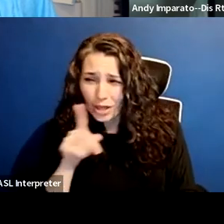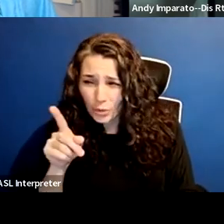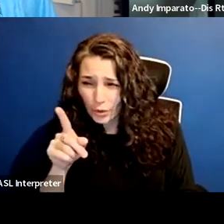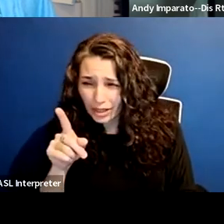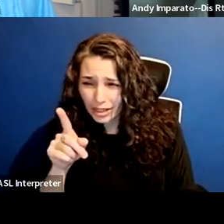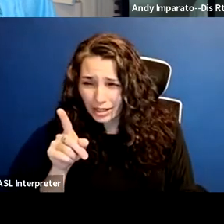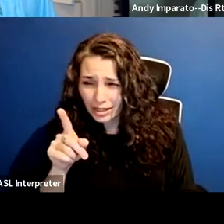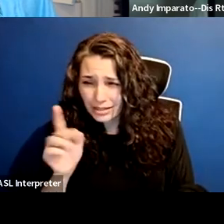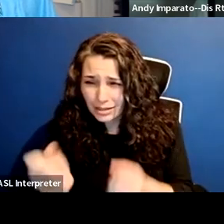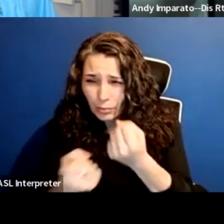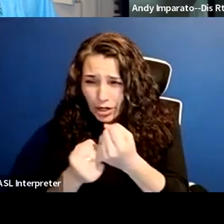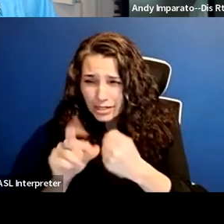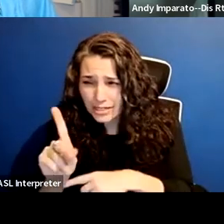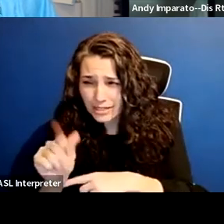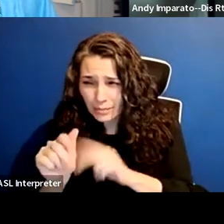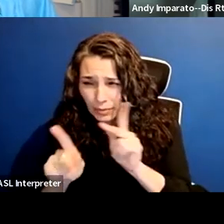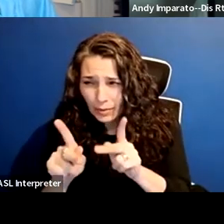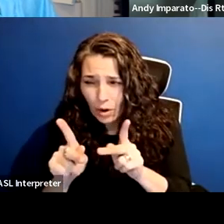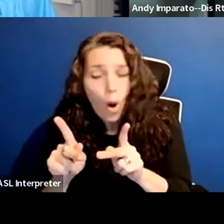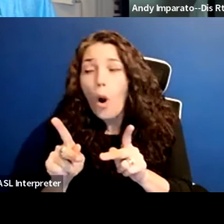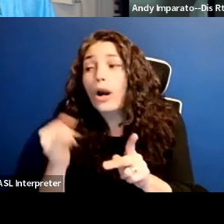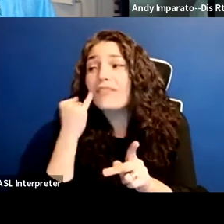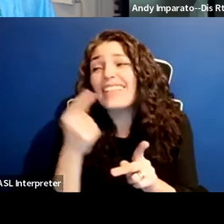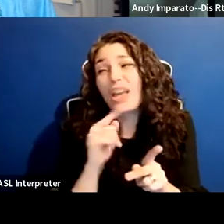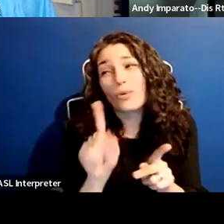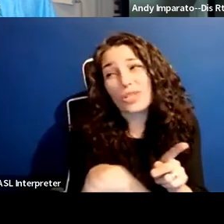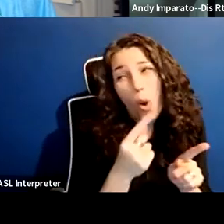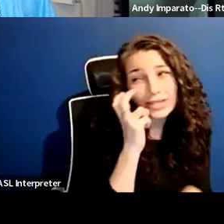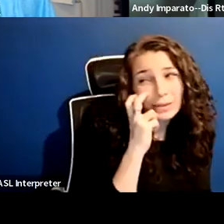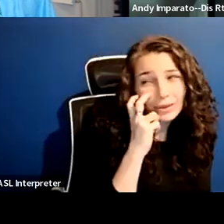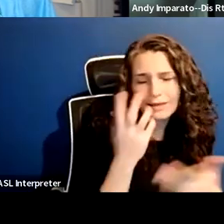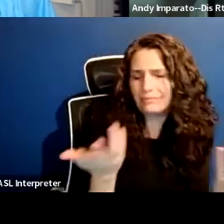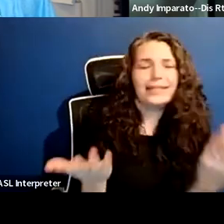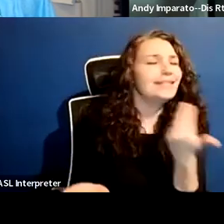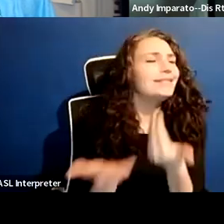It is clear discrimination, and the fact that they are doing this